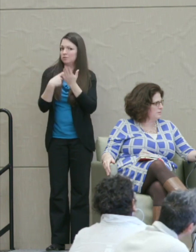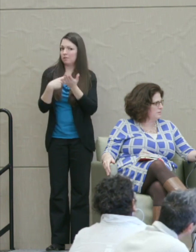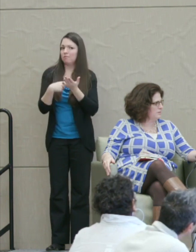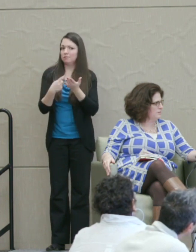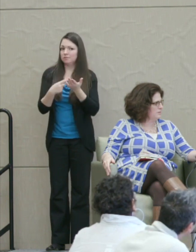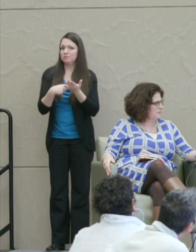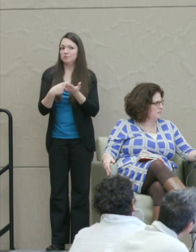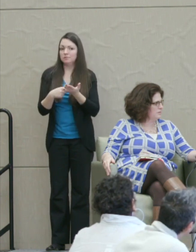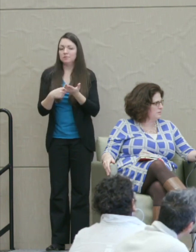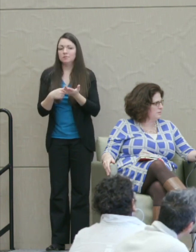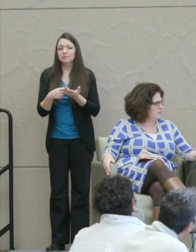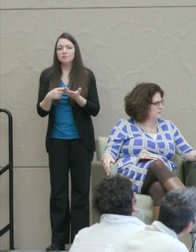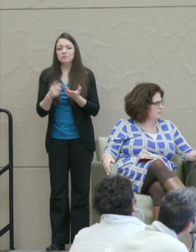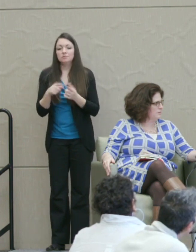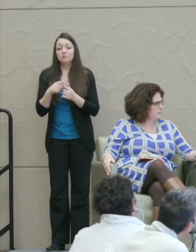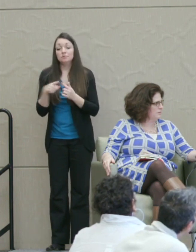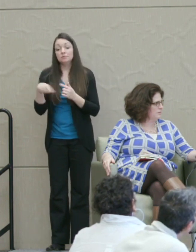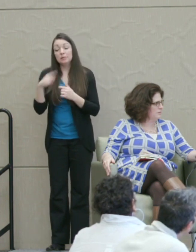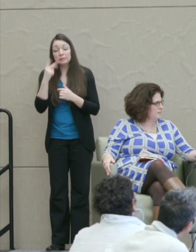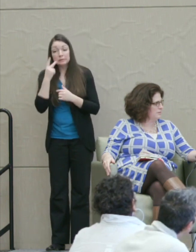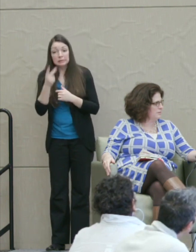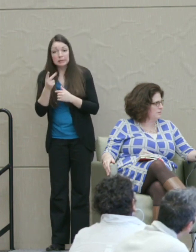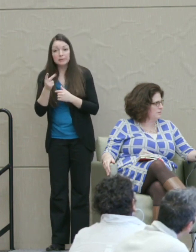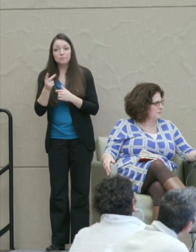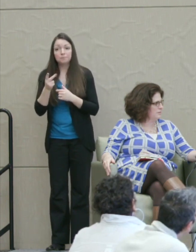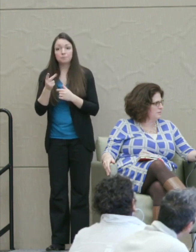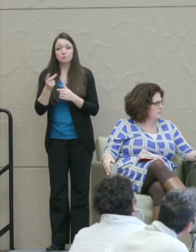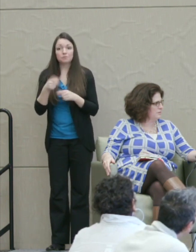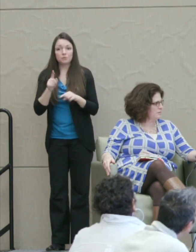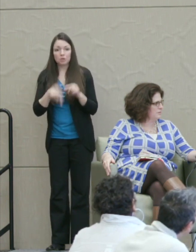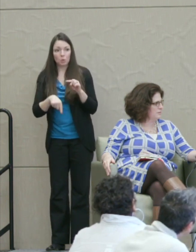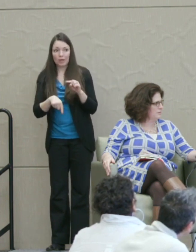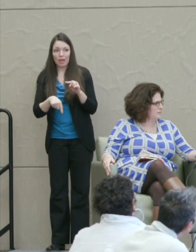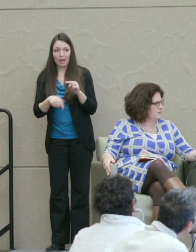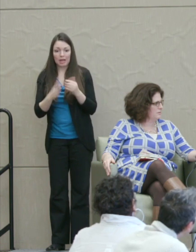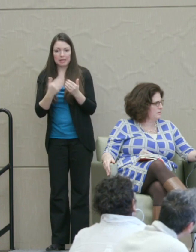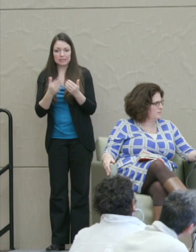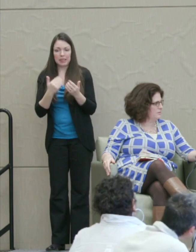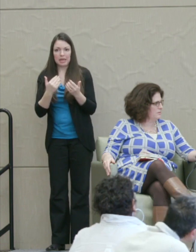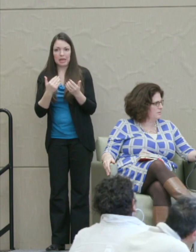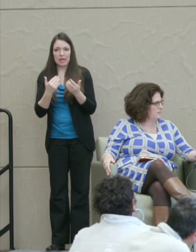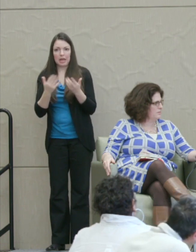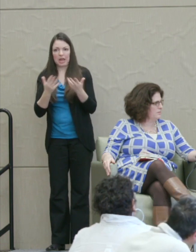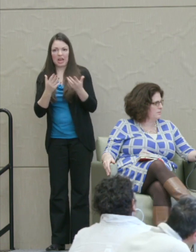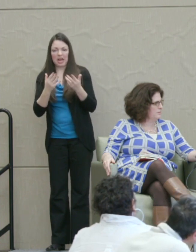one thing then they see that they can't so easily demonize their fellow students and